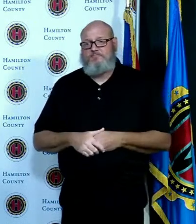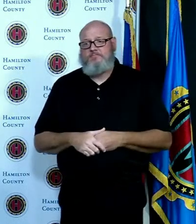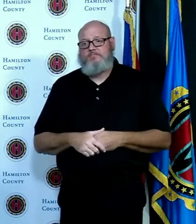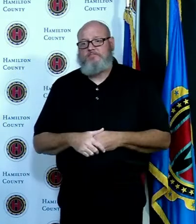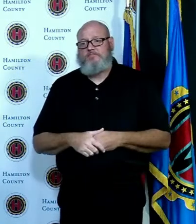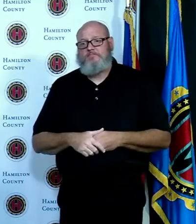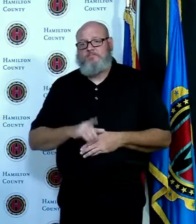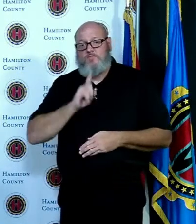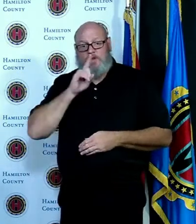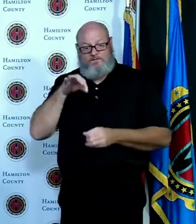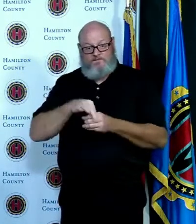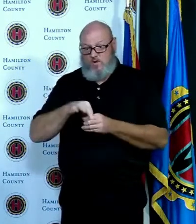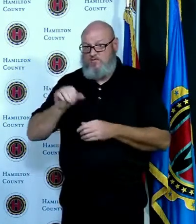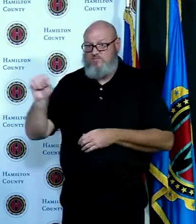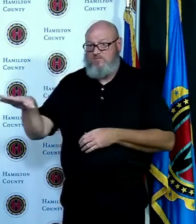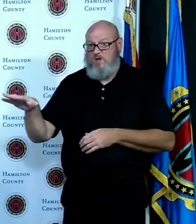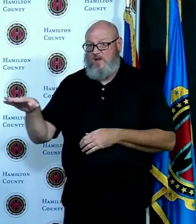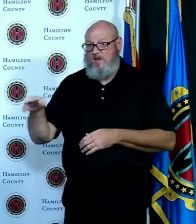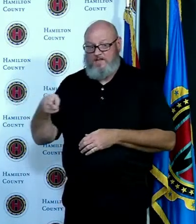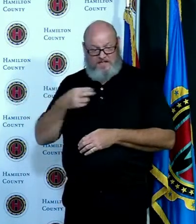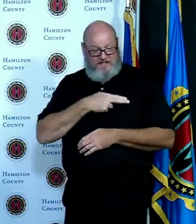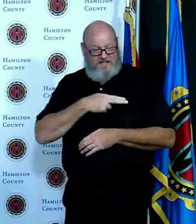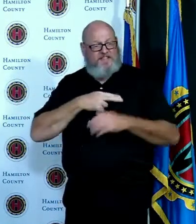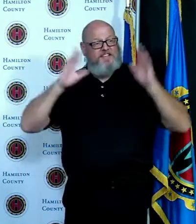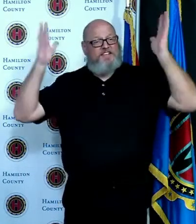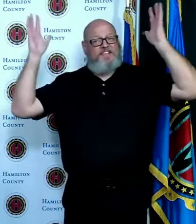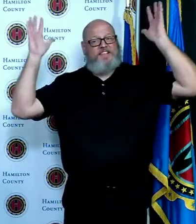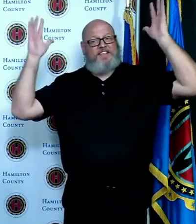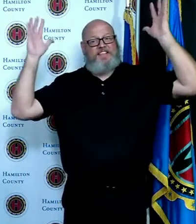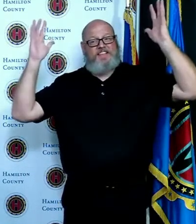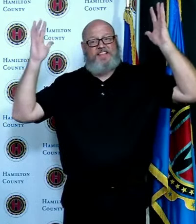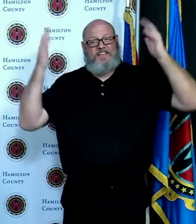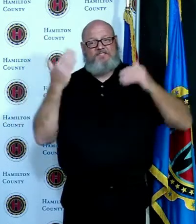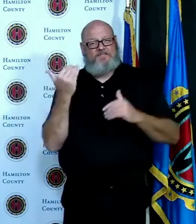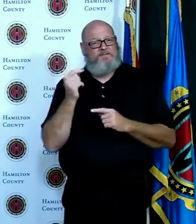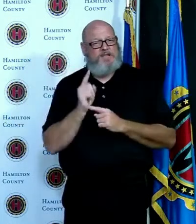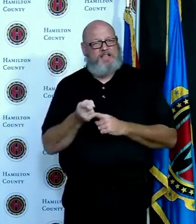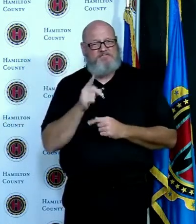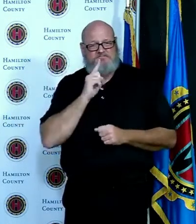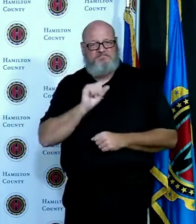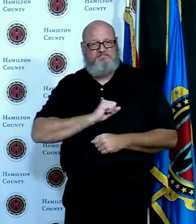box and got my sticker and the whole process was like 15 to 20 minutes and it was very safe